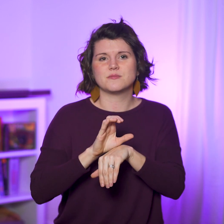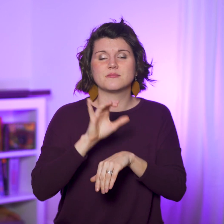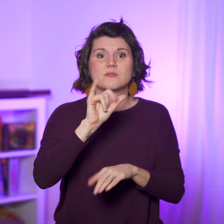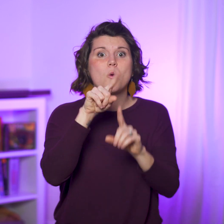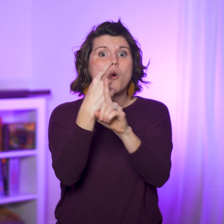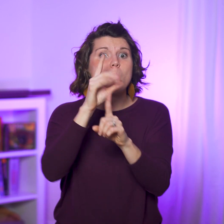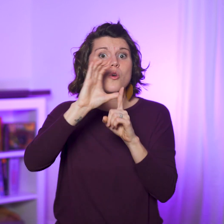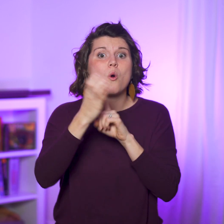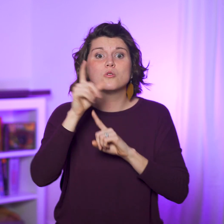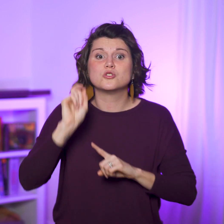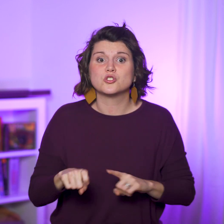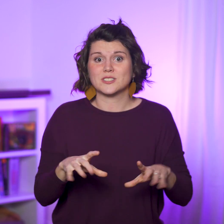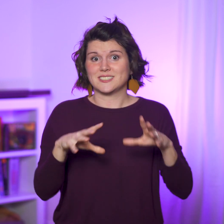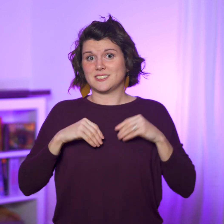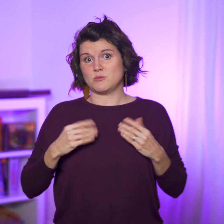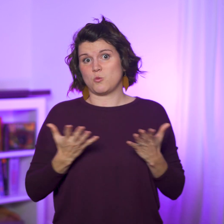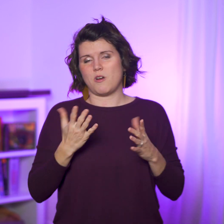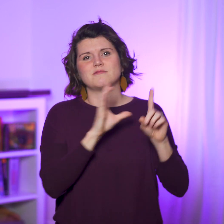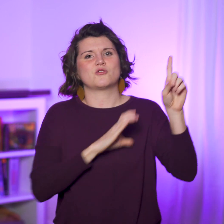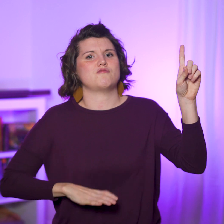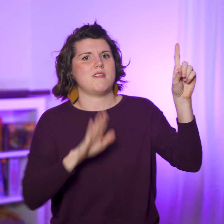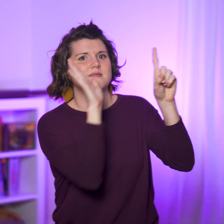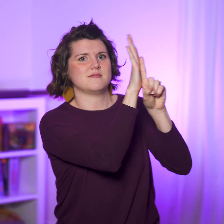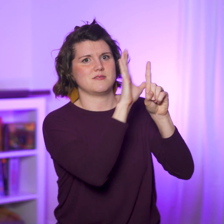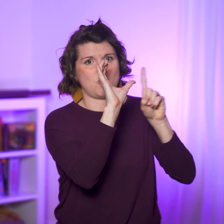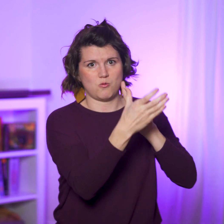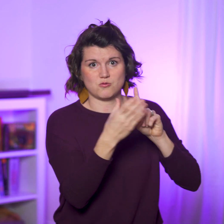And the only culture they have to pick up is the culture of Christ